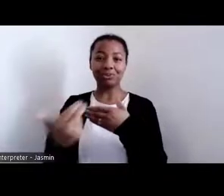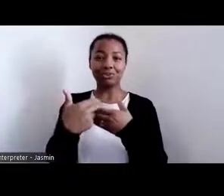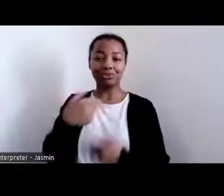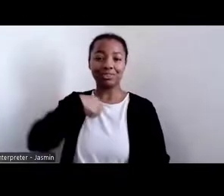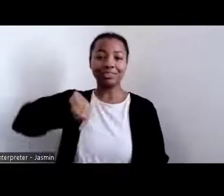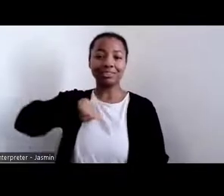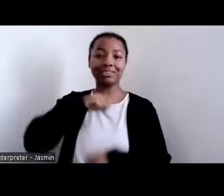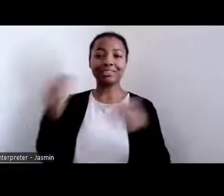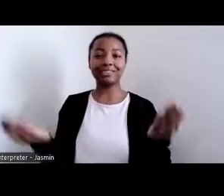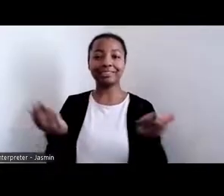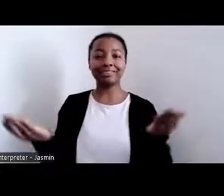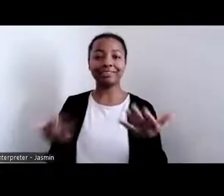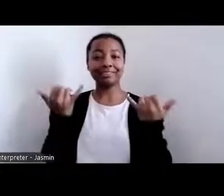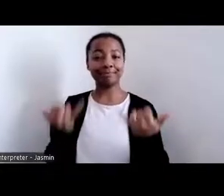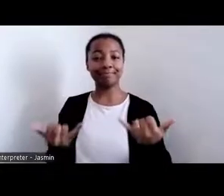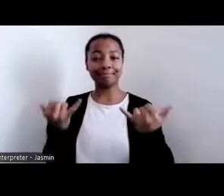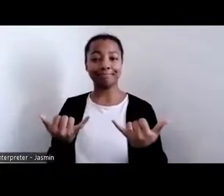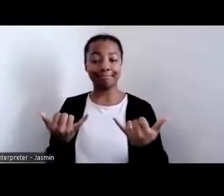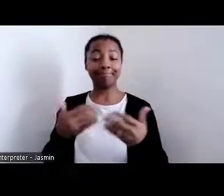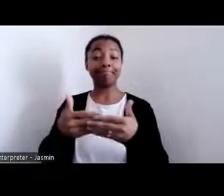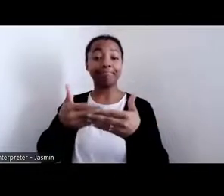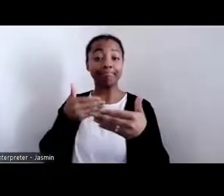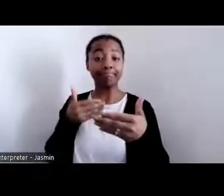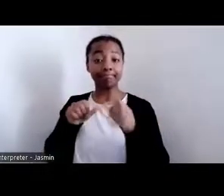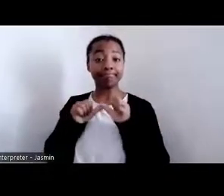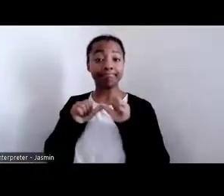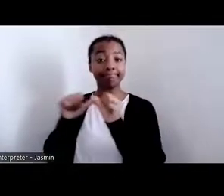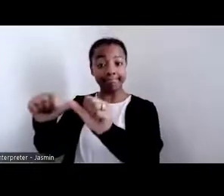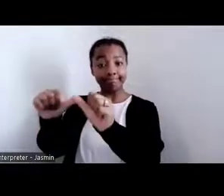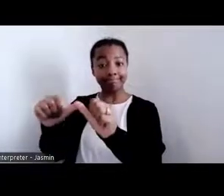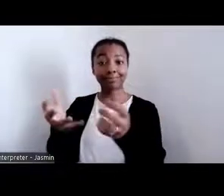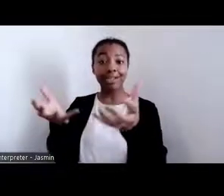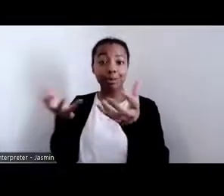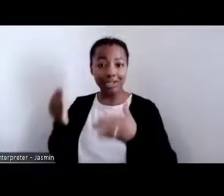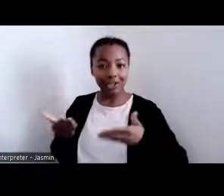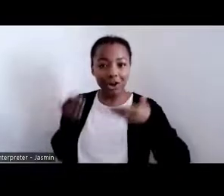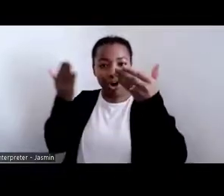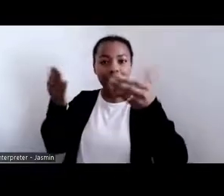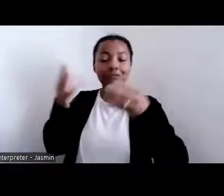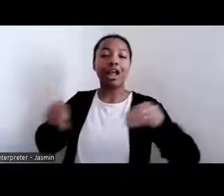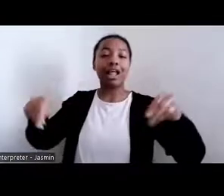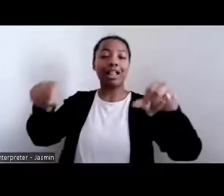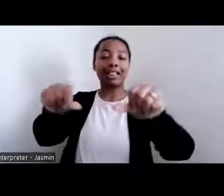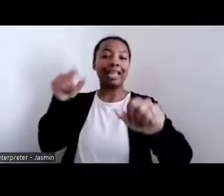Before we proceed any further, I'd like to offer a land acknowledgment developed by one of our collaborators and